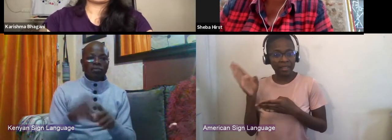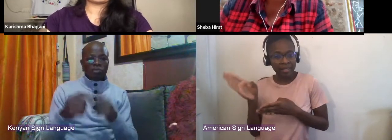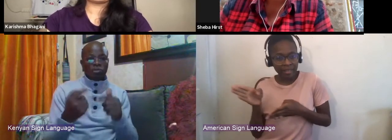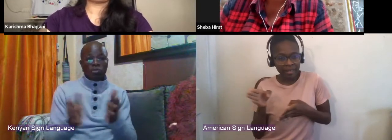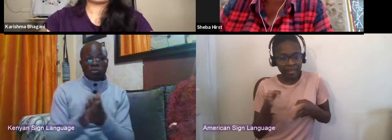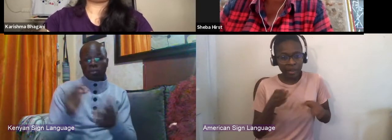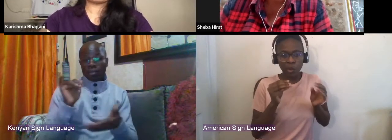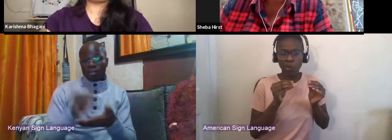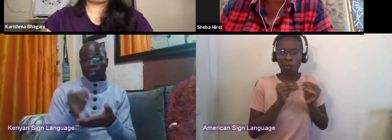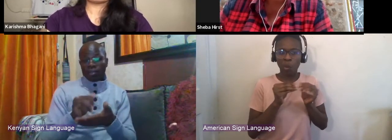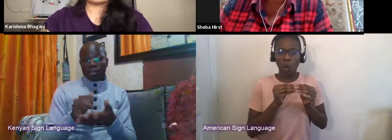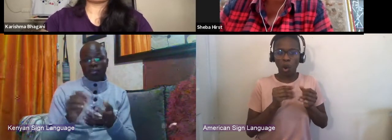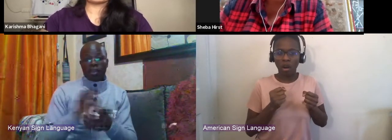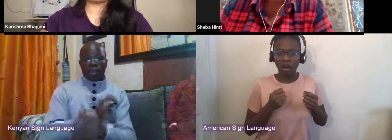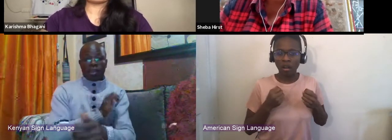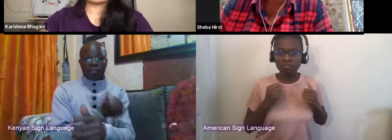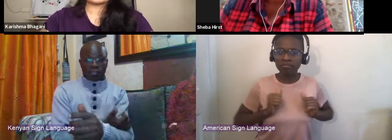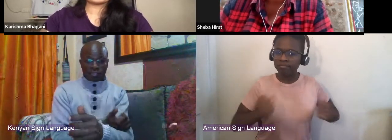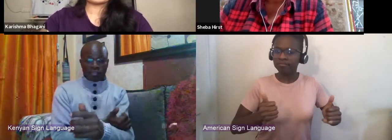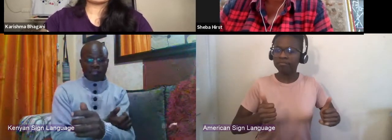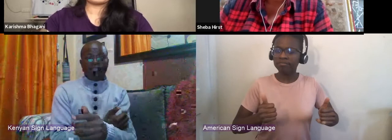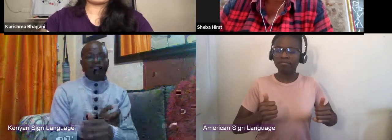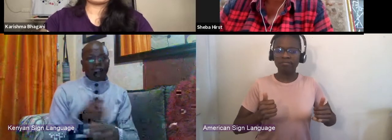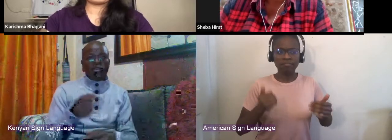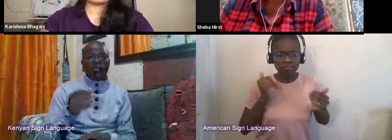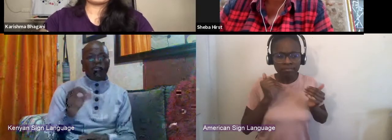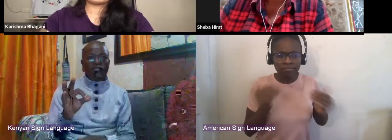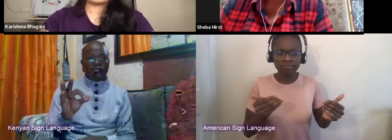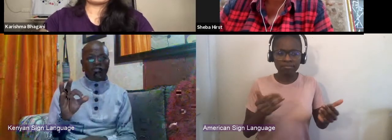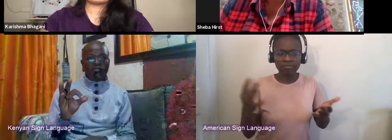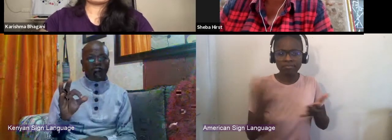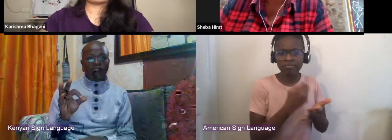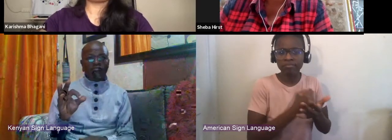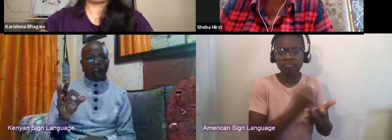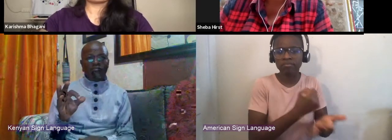into that energy of, if it doesn't exist, let's make it